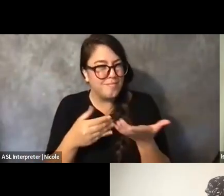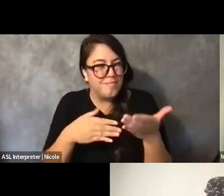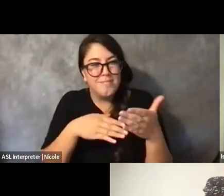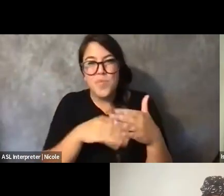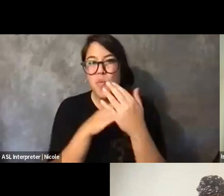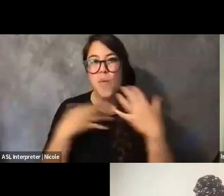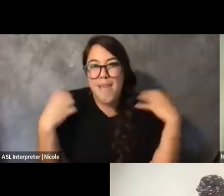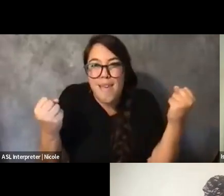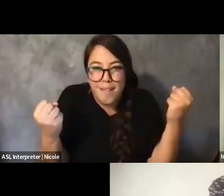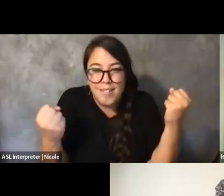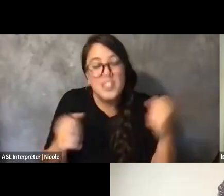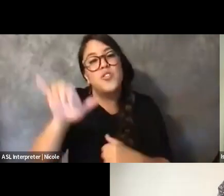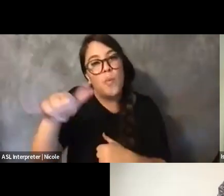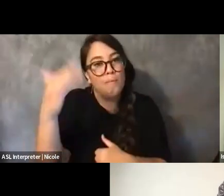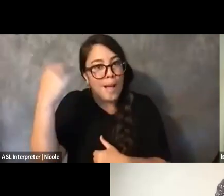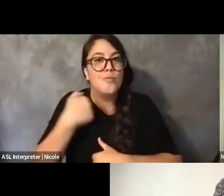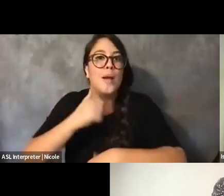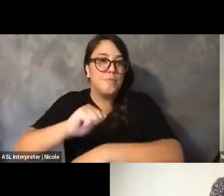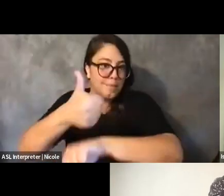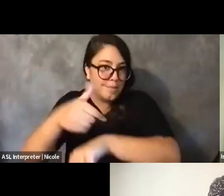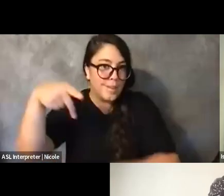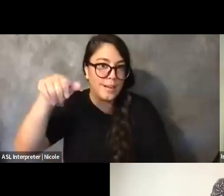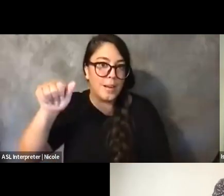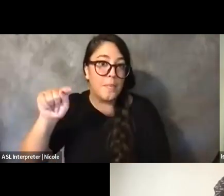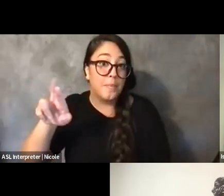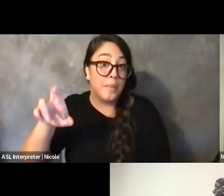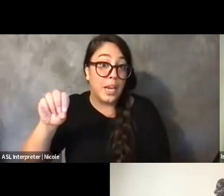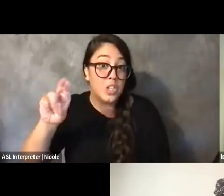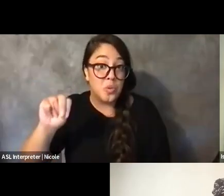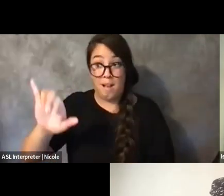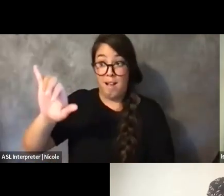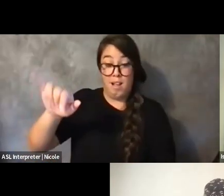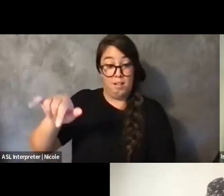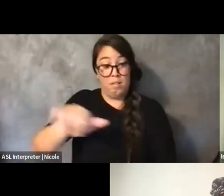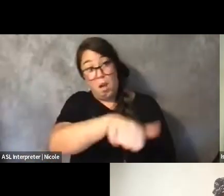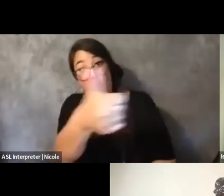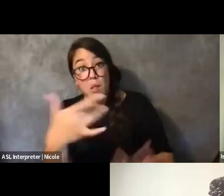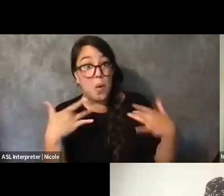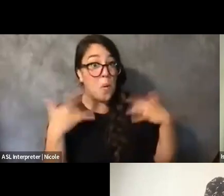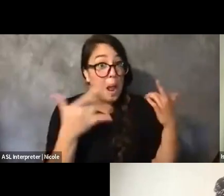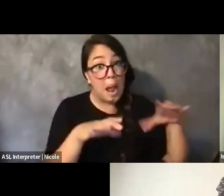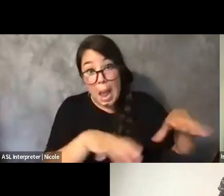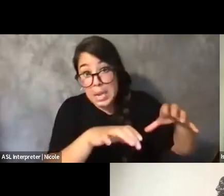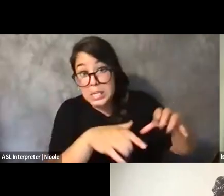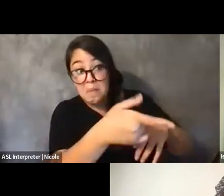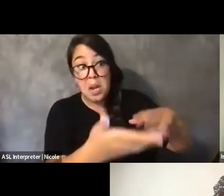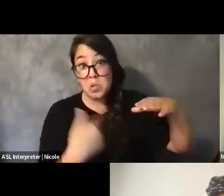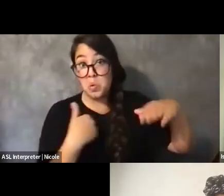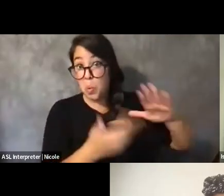that we can do inside there can be supported by dominant folks, largely dominant folks,